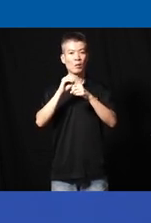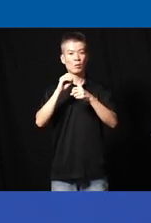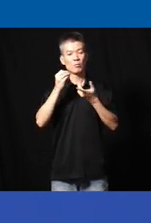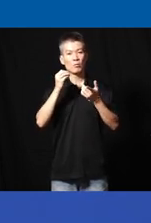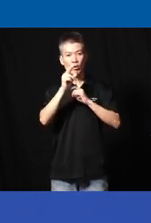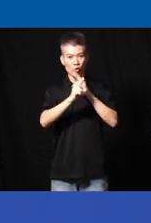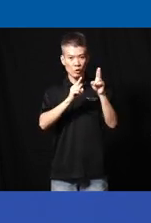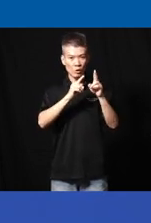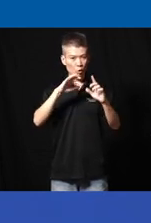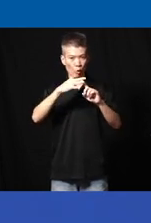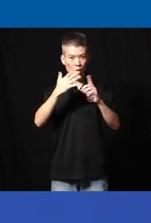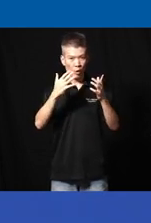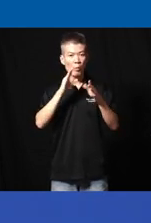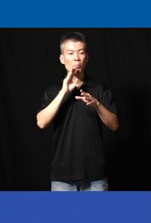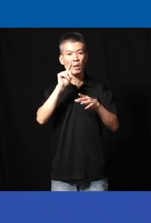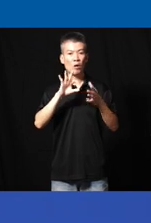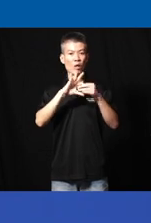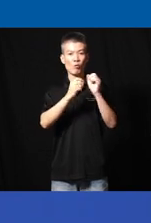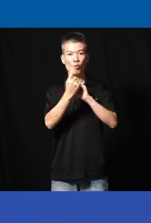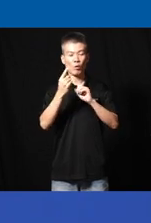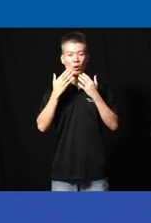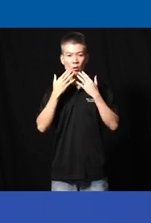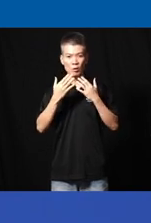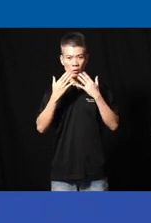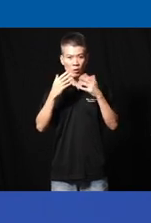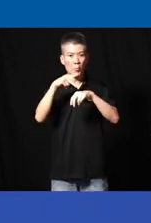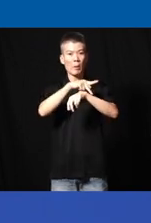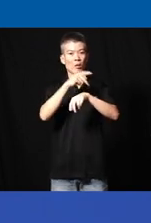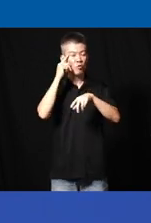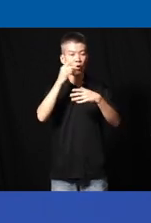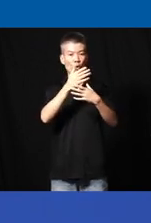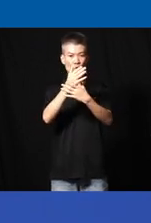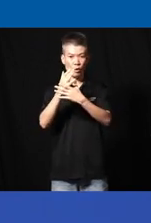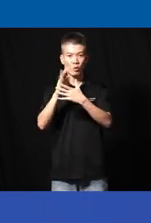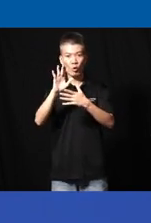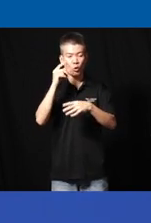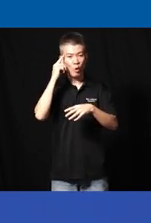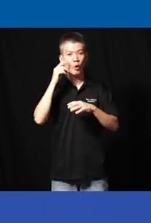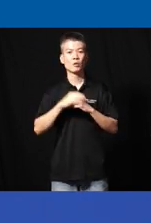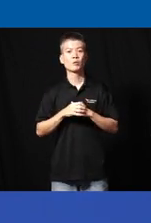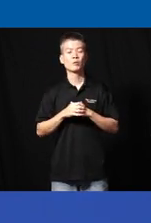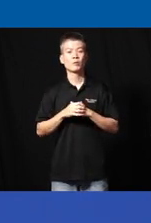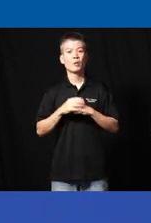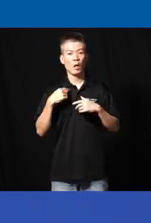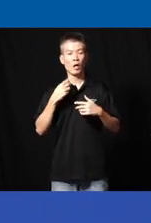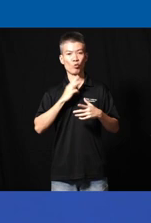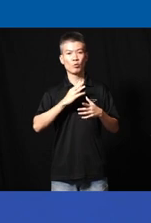so uh on behalf of everyone I thank the panel for sharing your thoughts and and I wish you continue